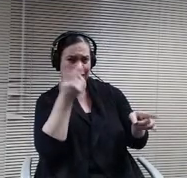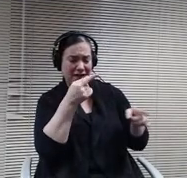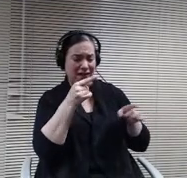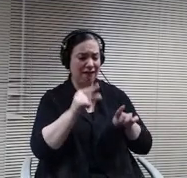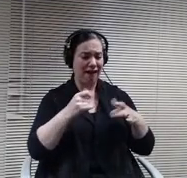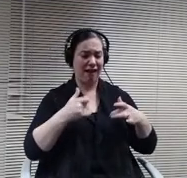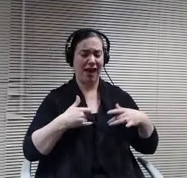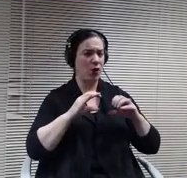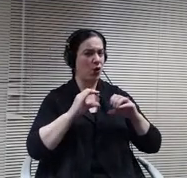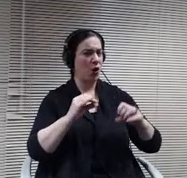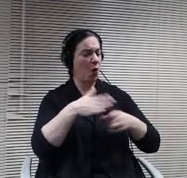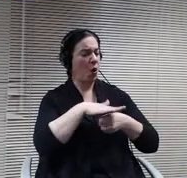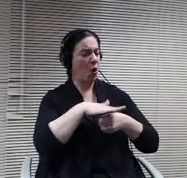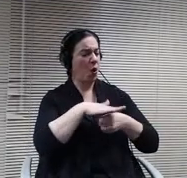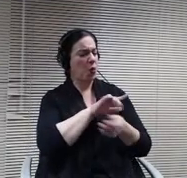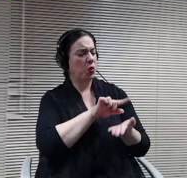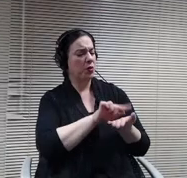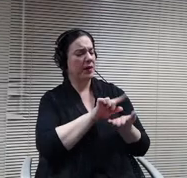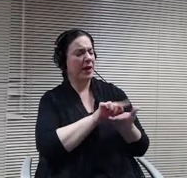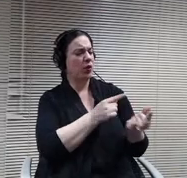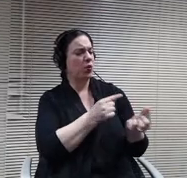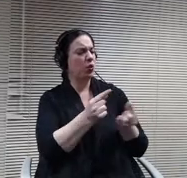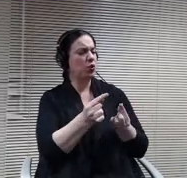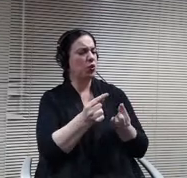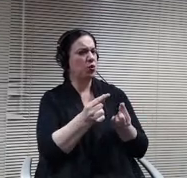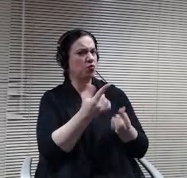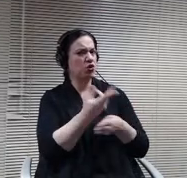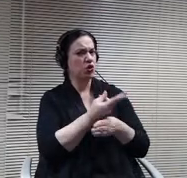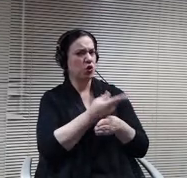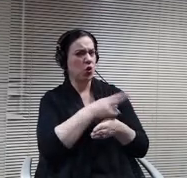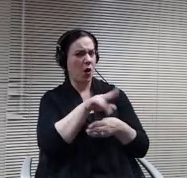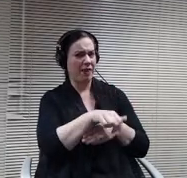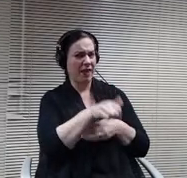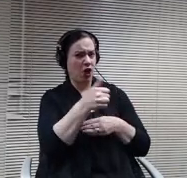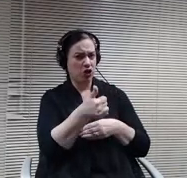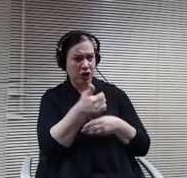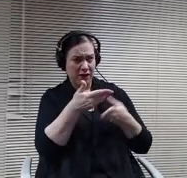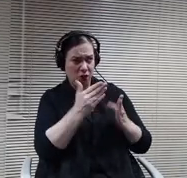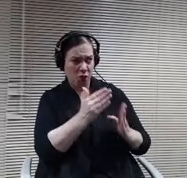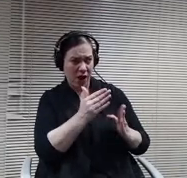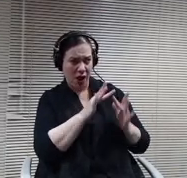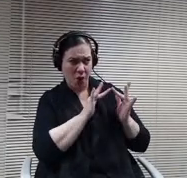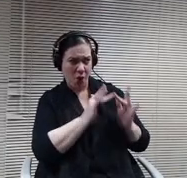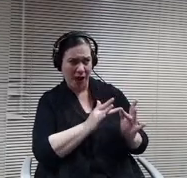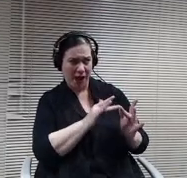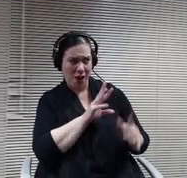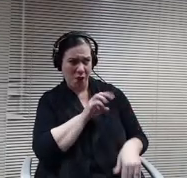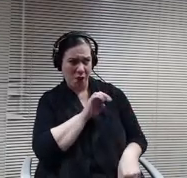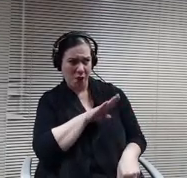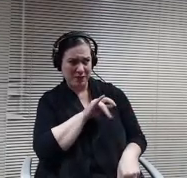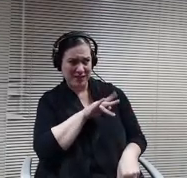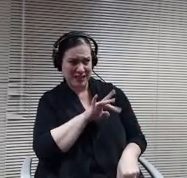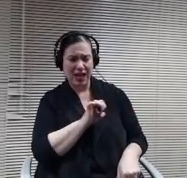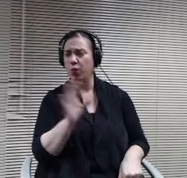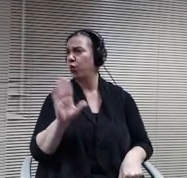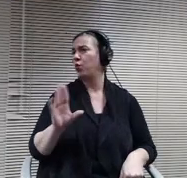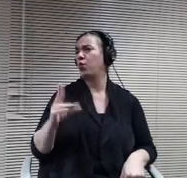with just use the alternative method of the website or covers that and I would have it's OK, I have to check on the exact.